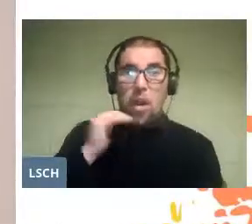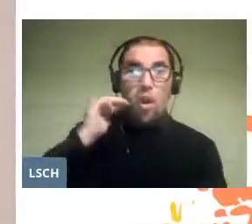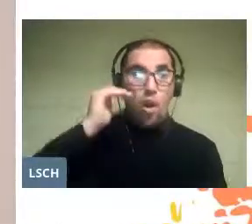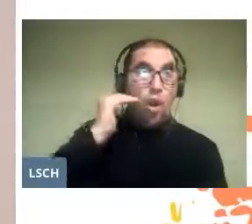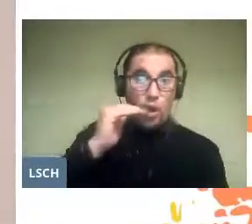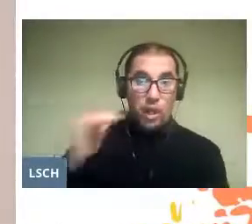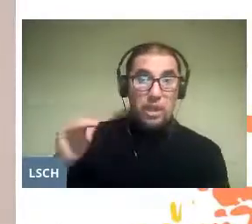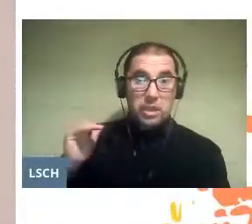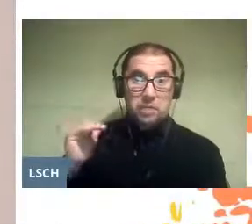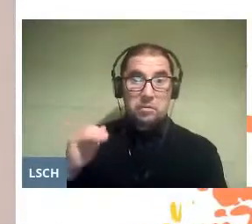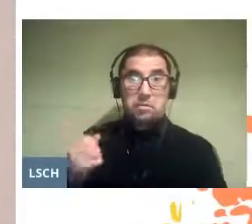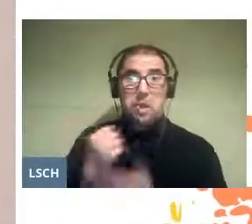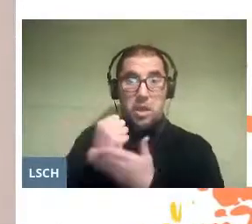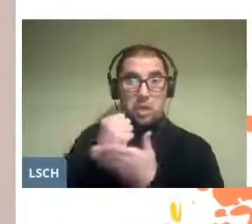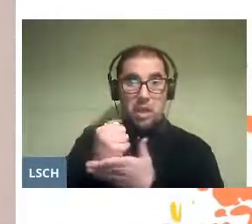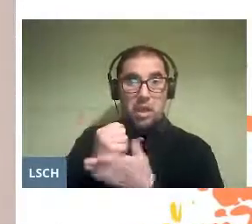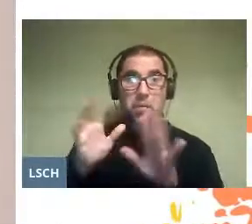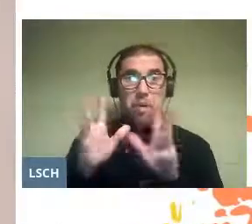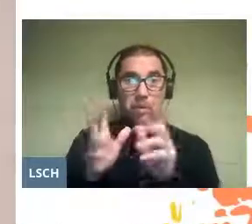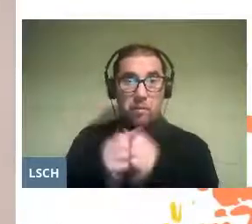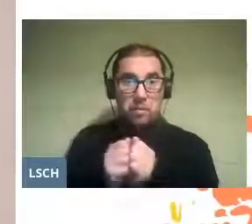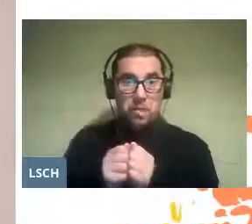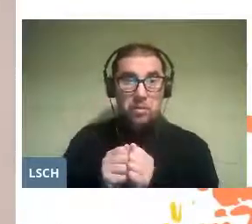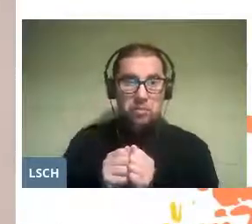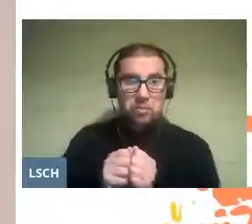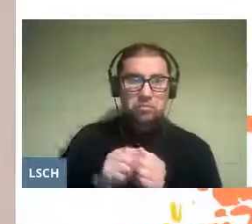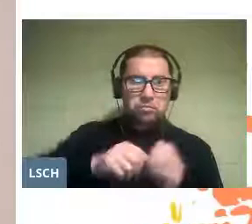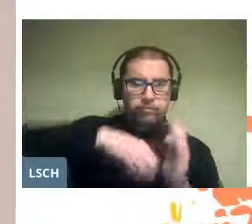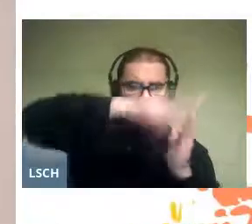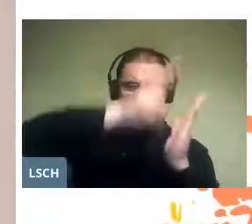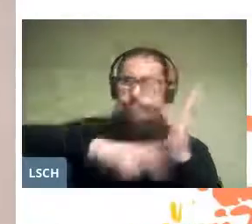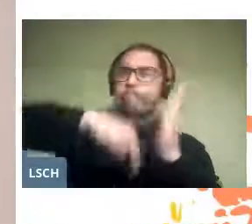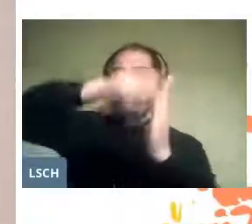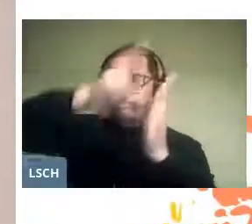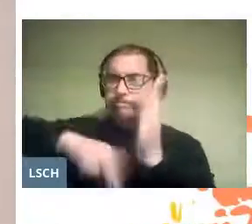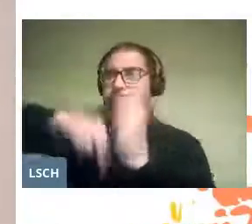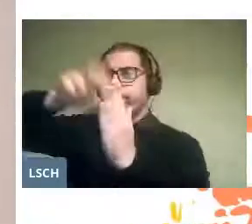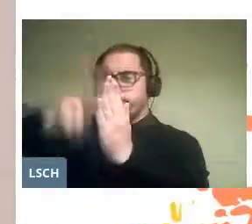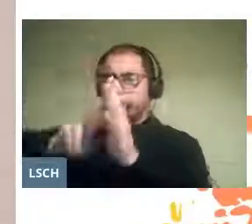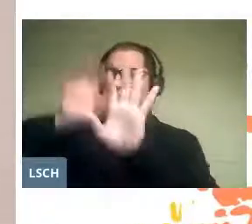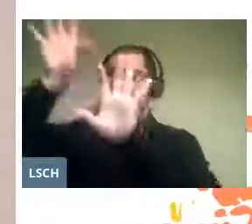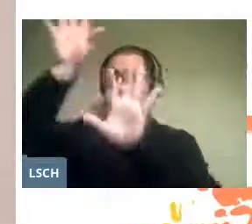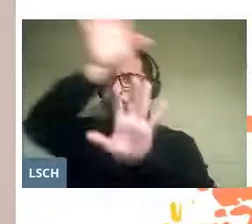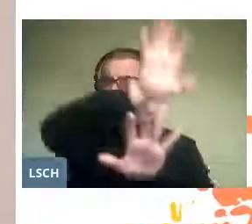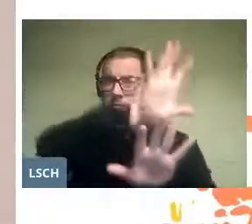helped by their families, will build up this space materially,